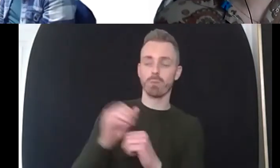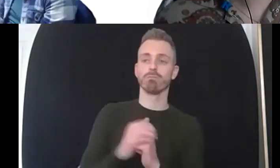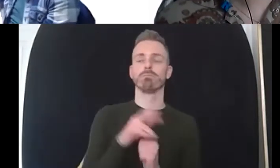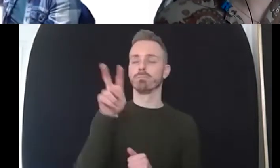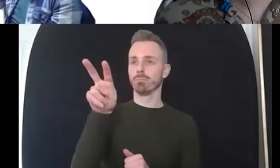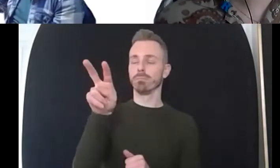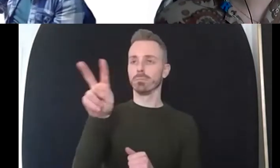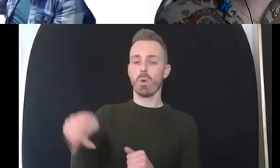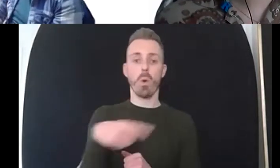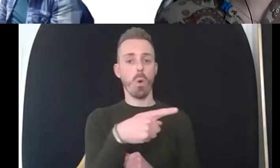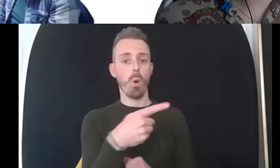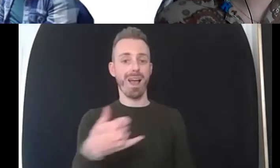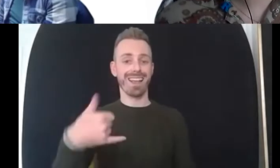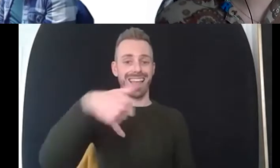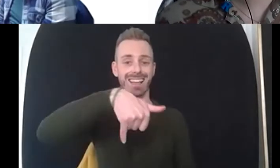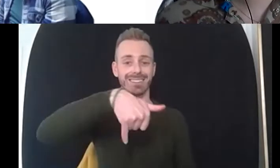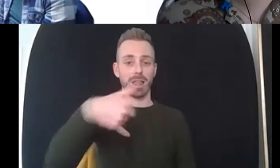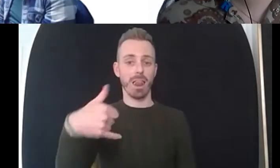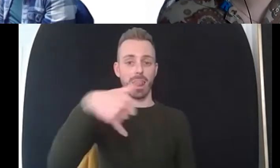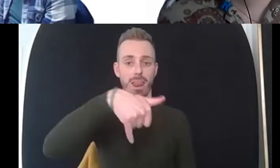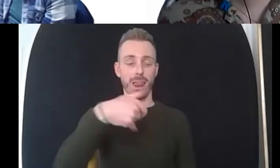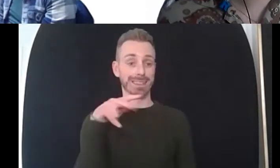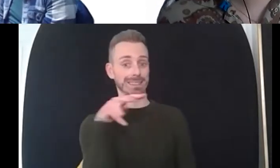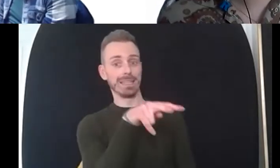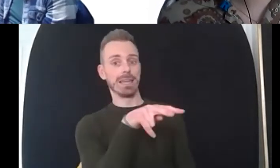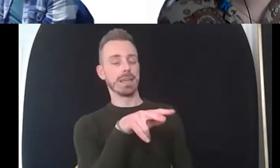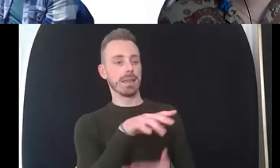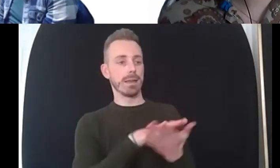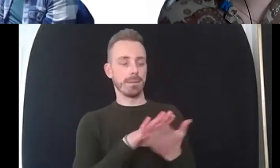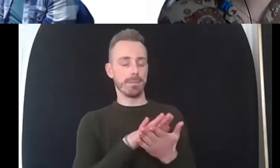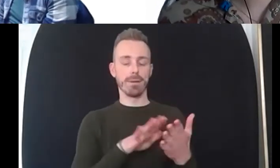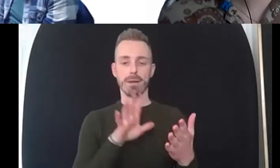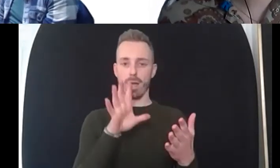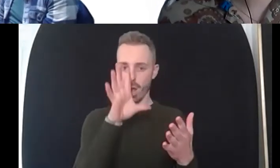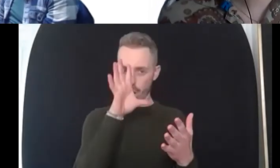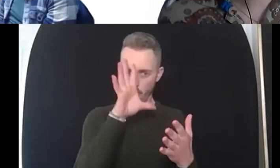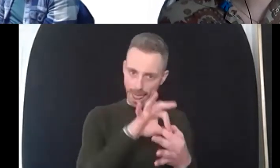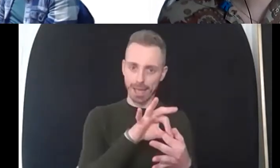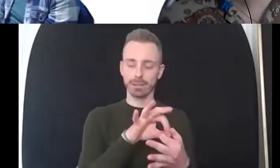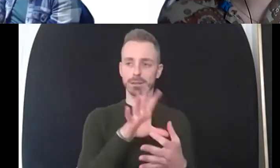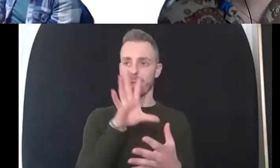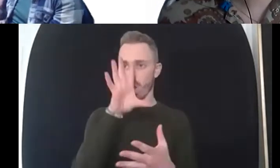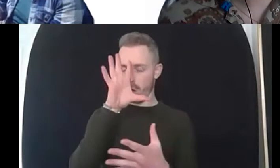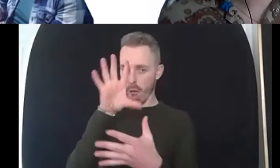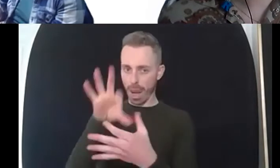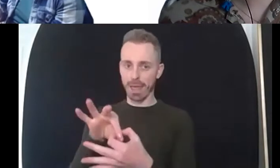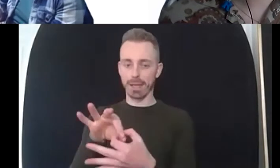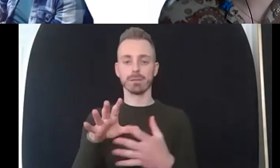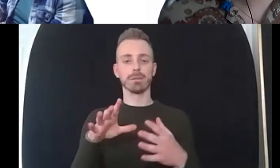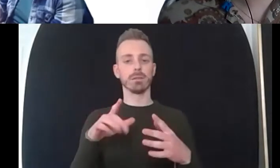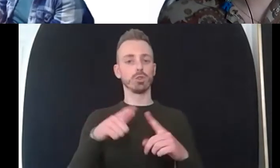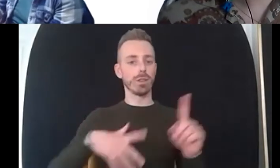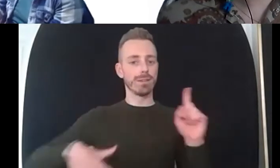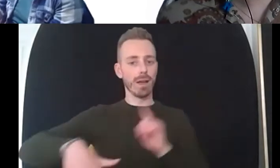come slash office um and um to listen and hear do you hear any sounds i particularly like doing this